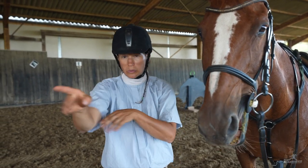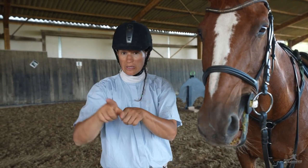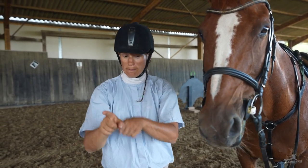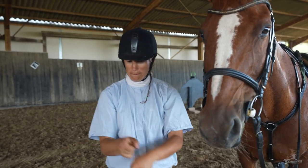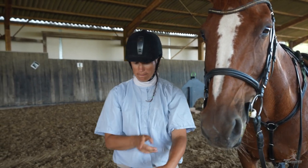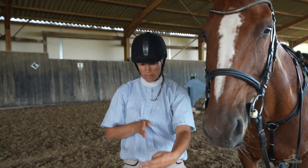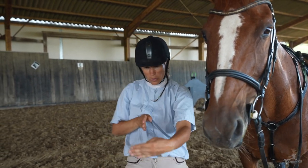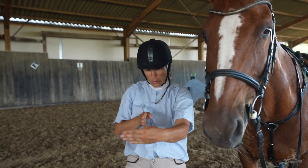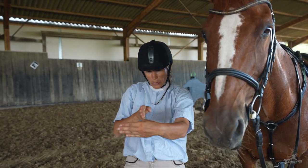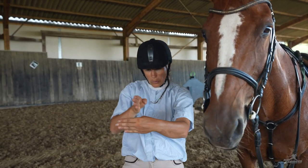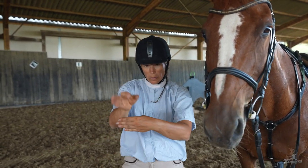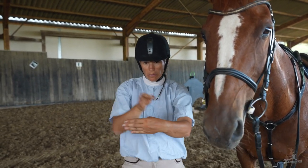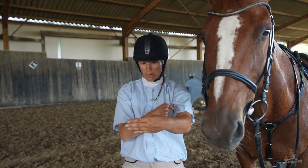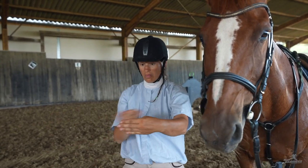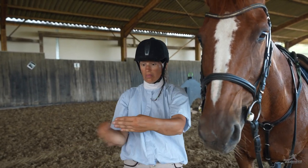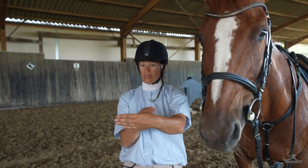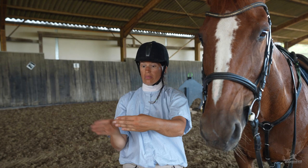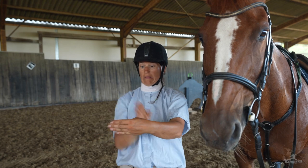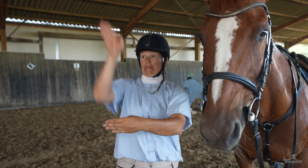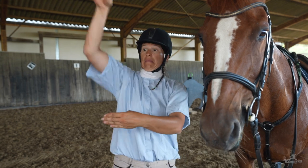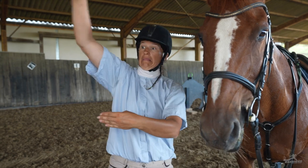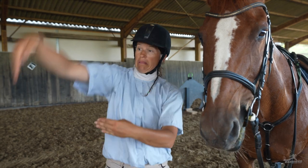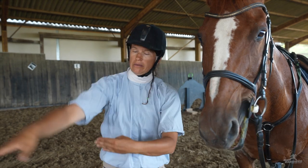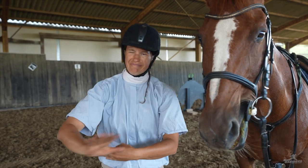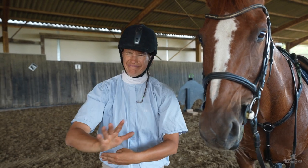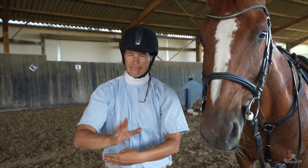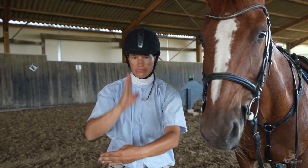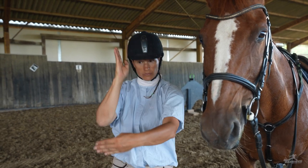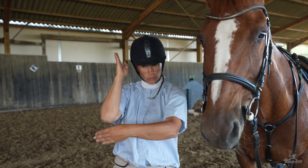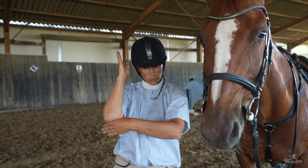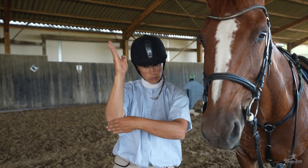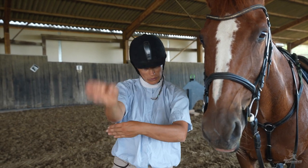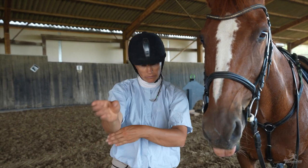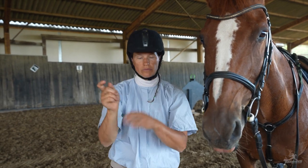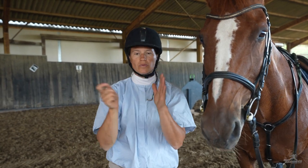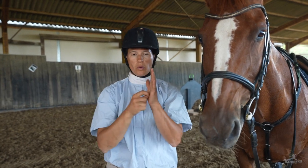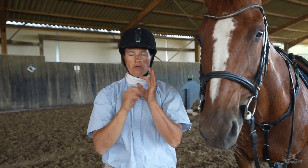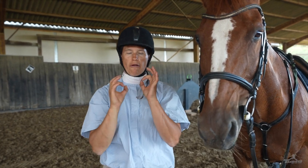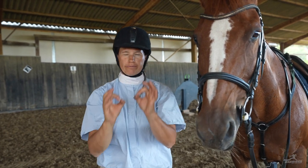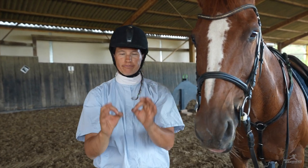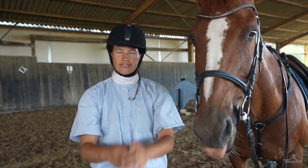a smooth, straight jump.